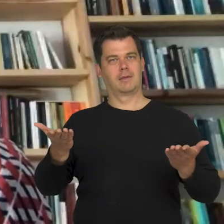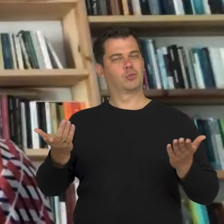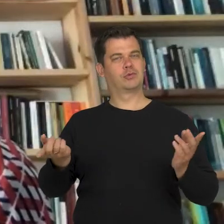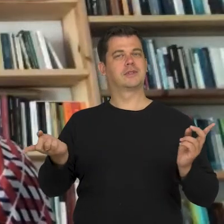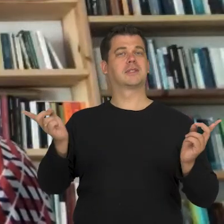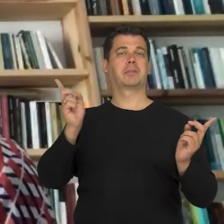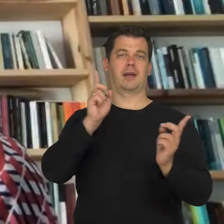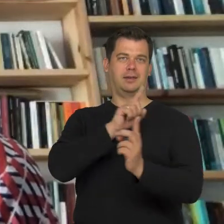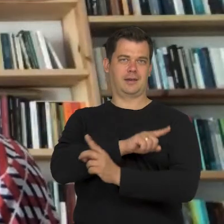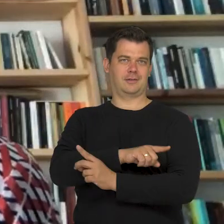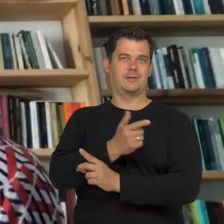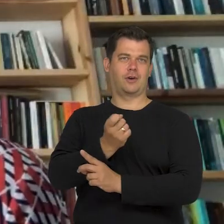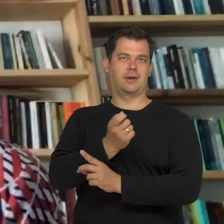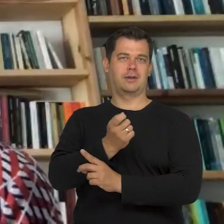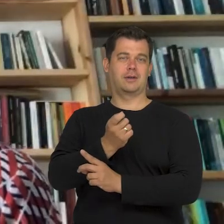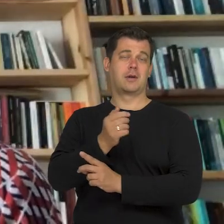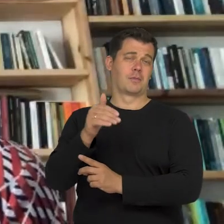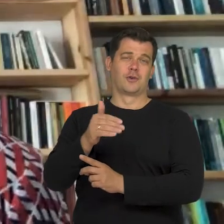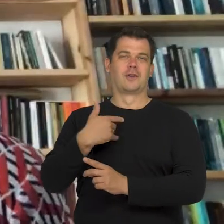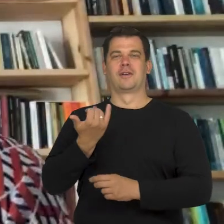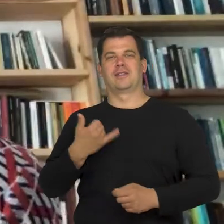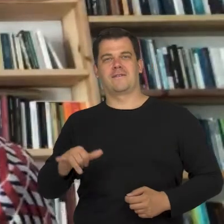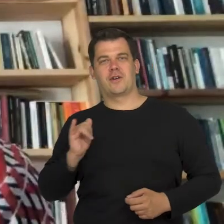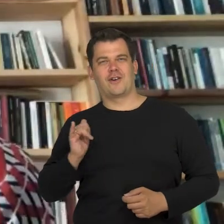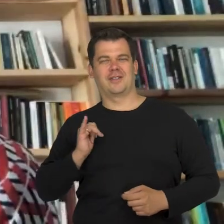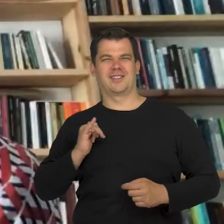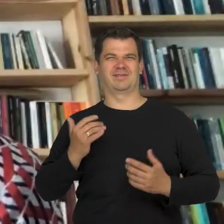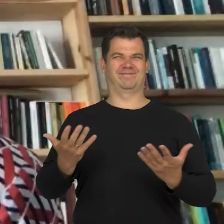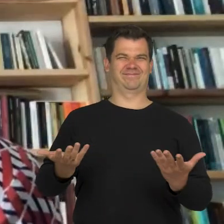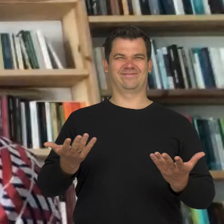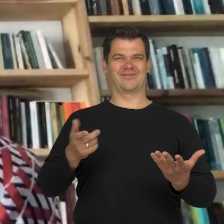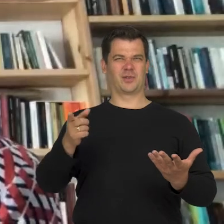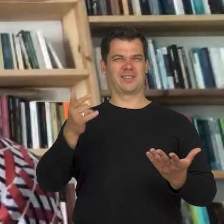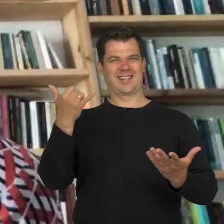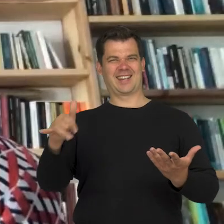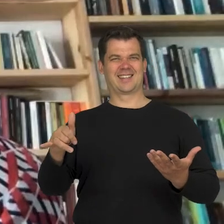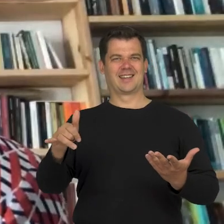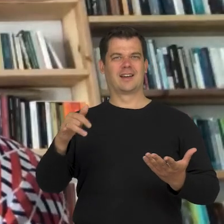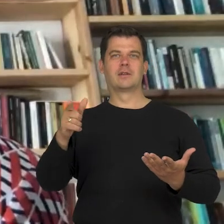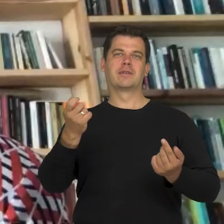and maybe sometimes it's not comfortable to think that this is a temporary state.